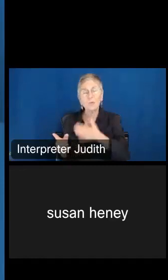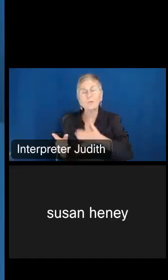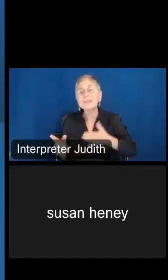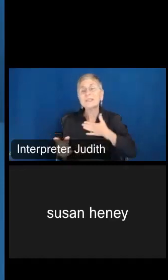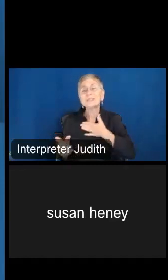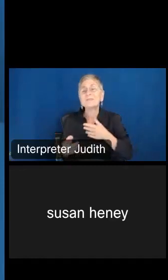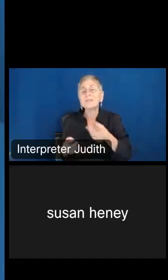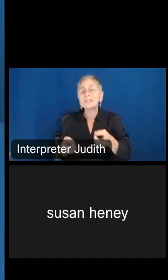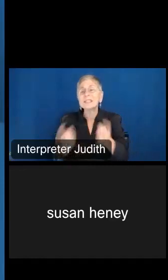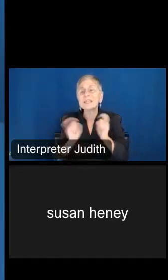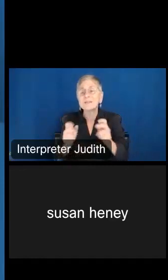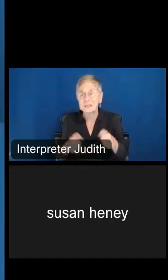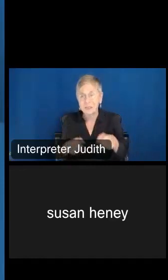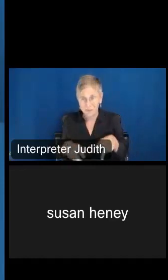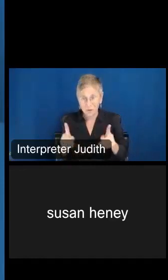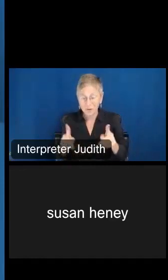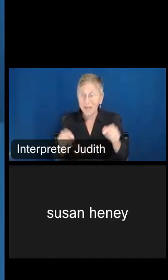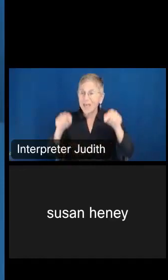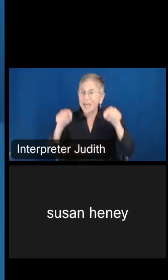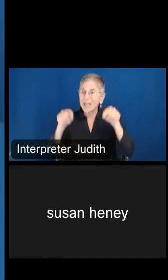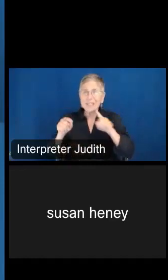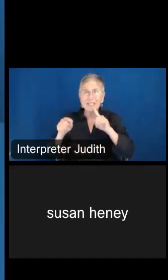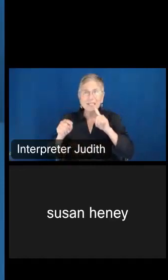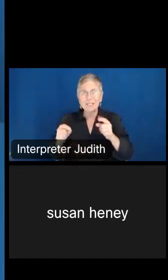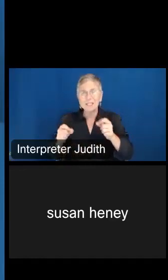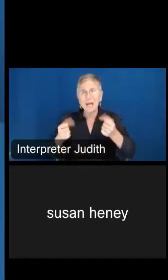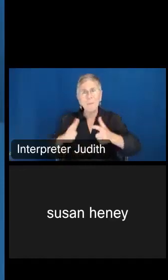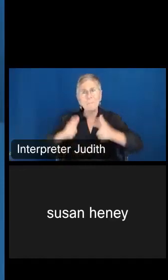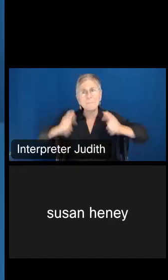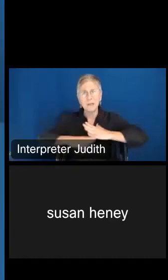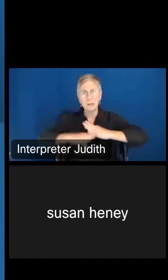this is a large barrier for employment for us.